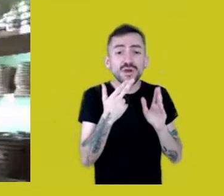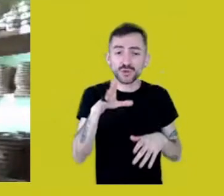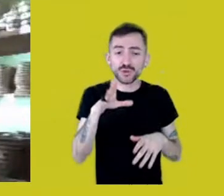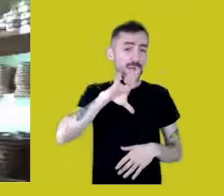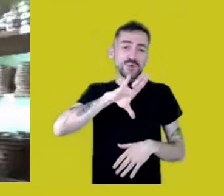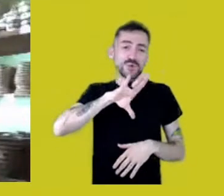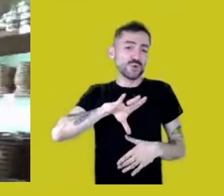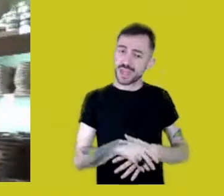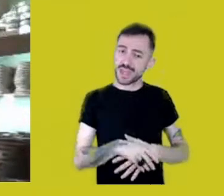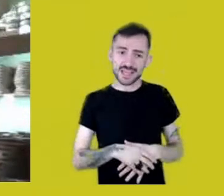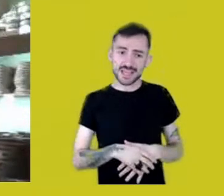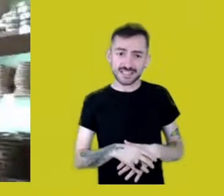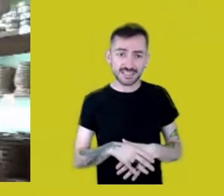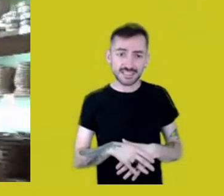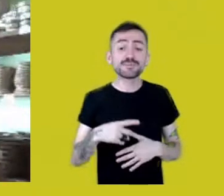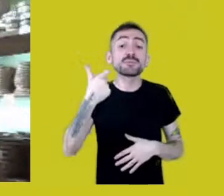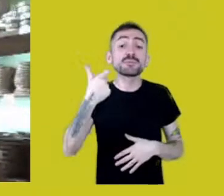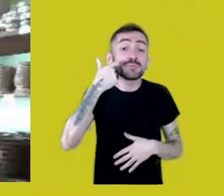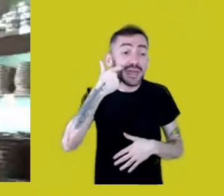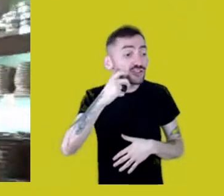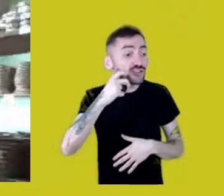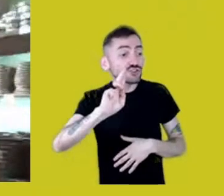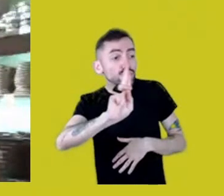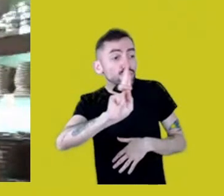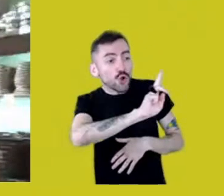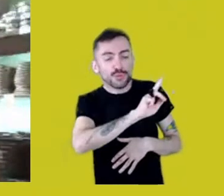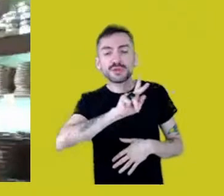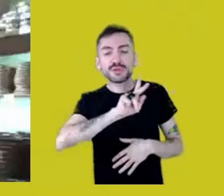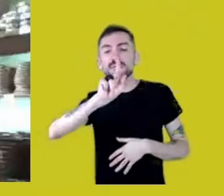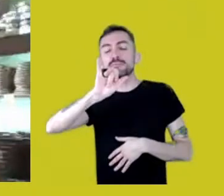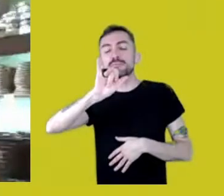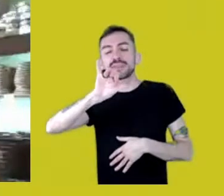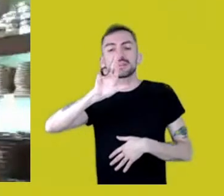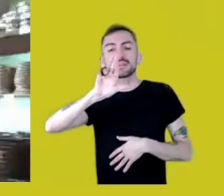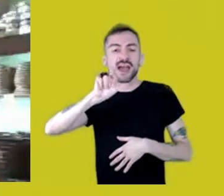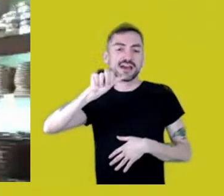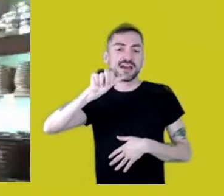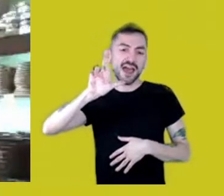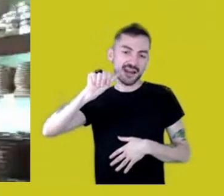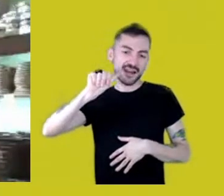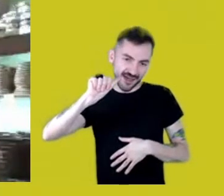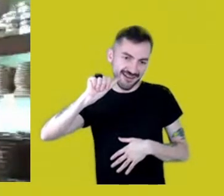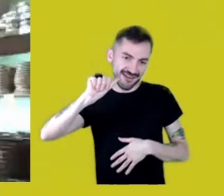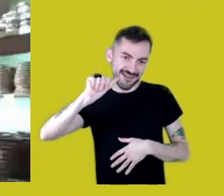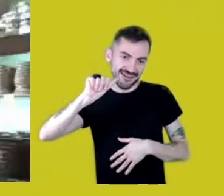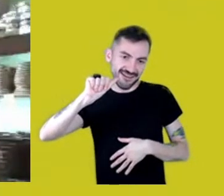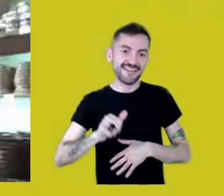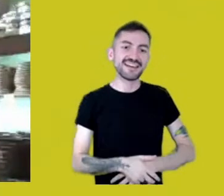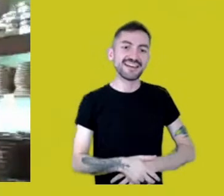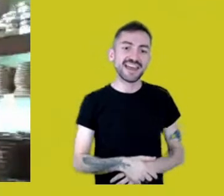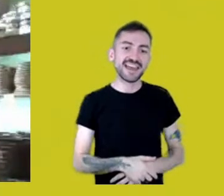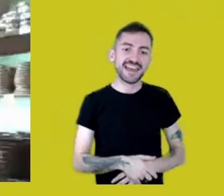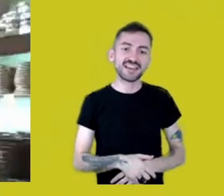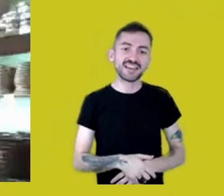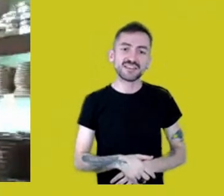The names of the fishes: pirarara... That isn’t Portuguese.